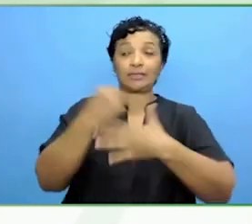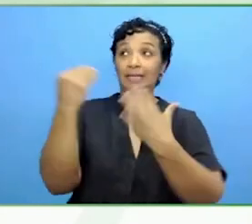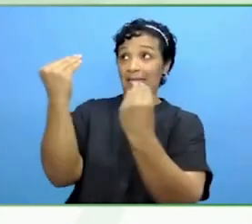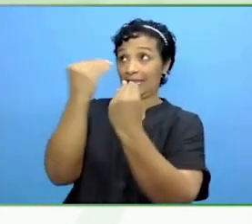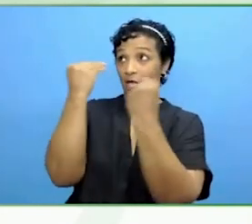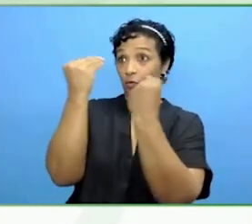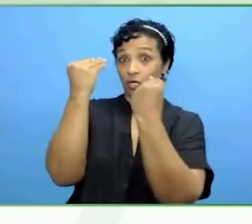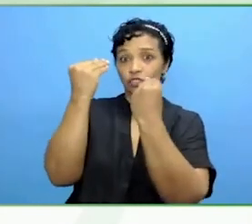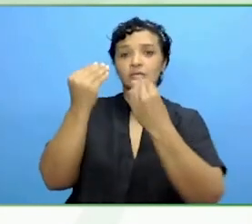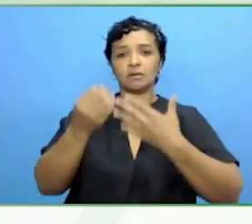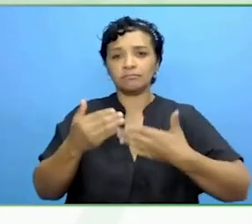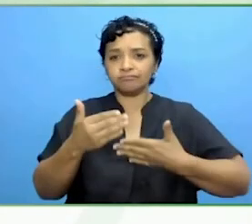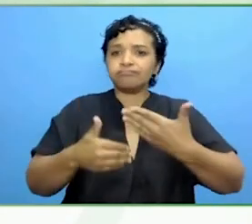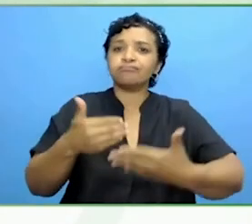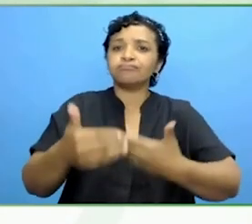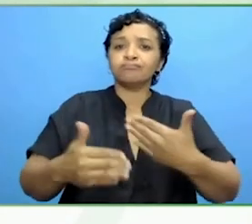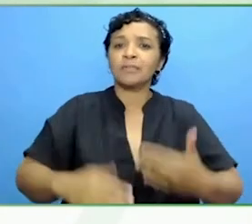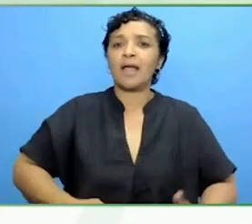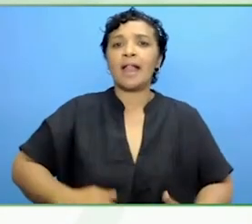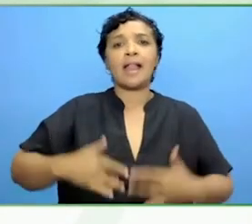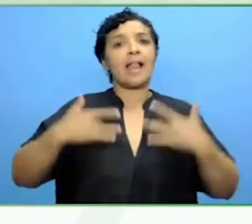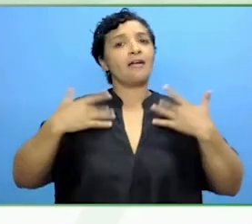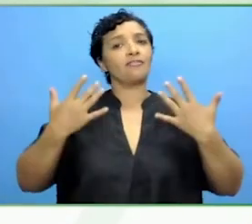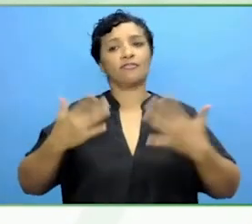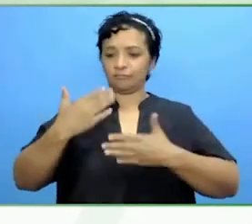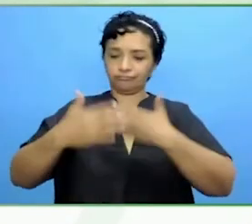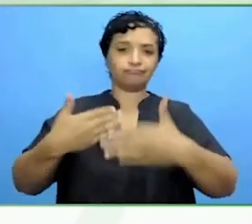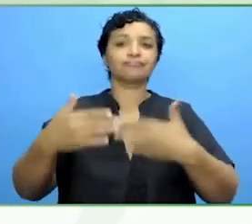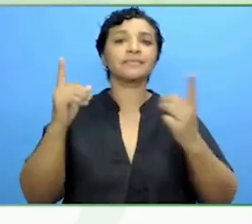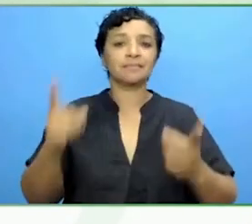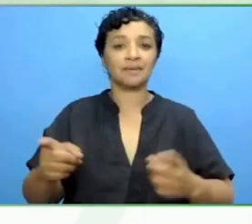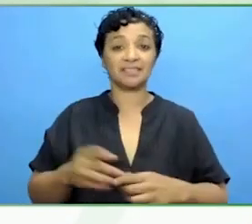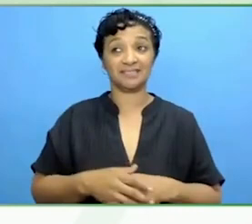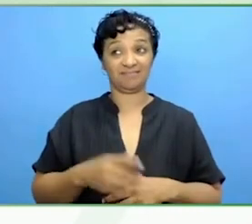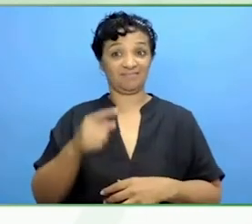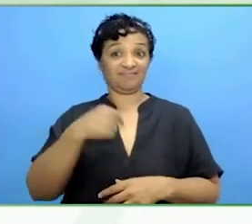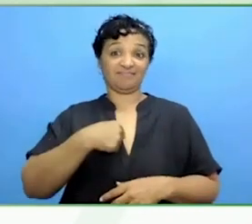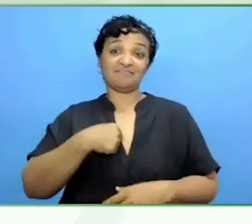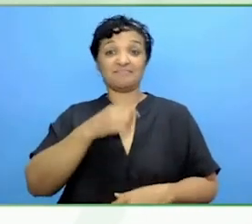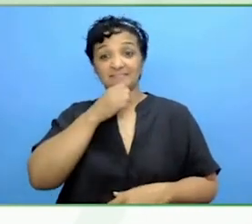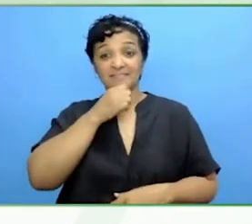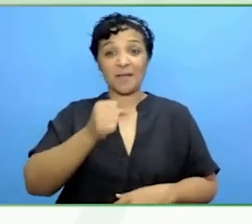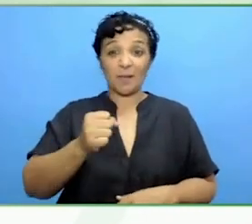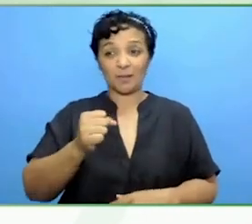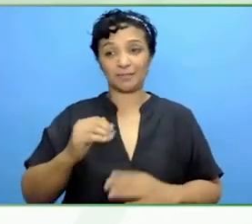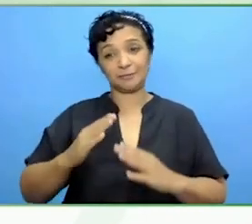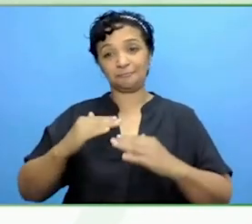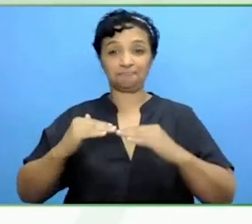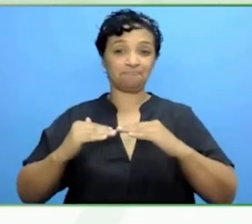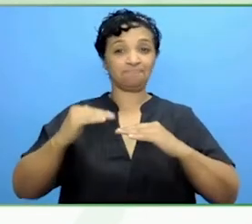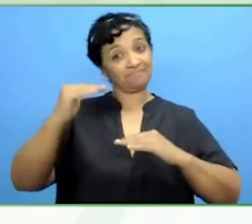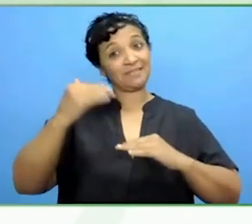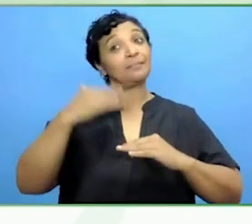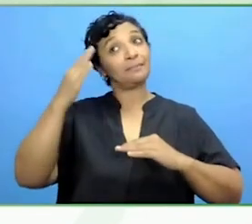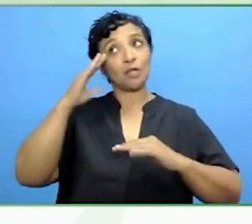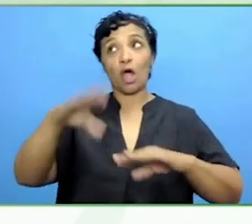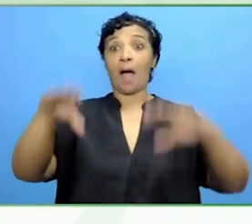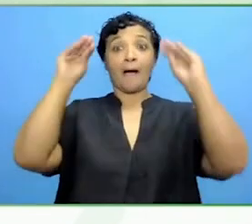As somebody who is in the advancing Middle Ages let's just say. I know I sound a lot to learn and I have a lot to learn from the space.